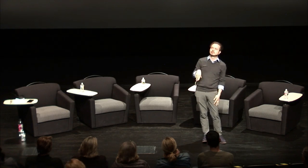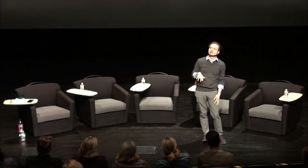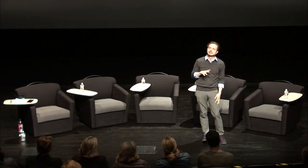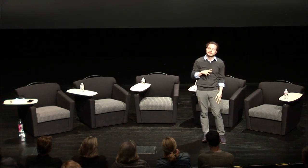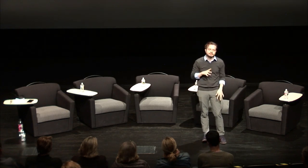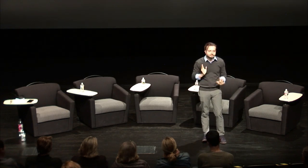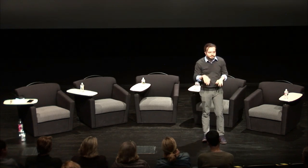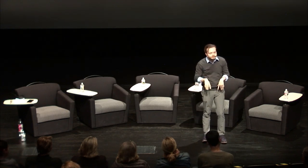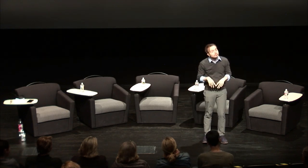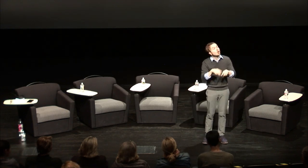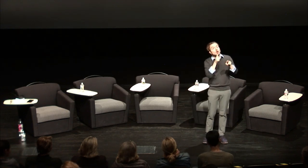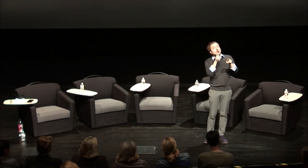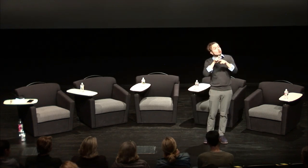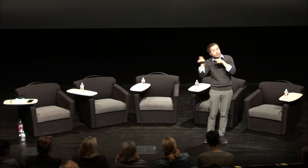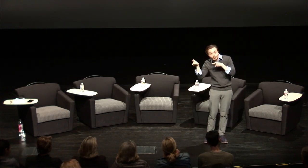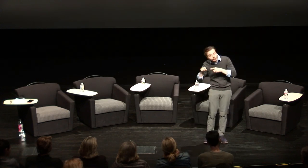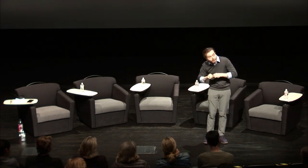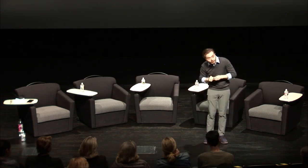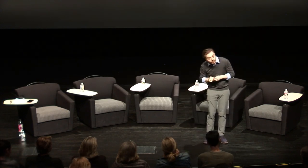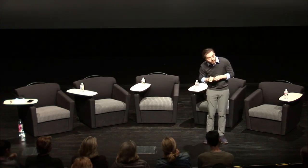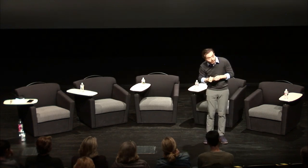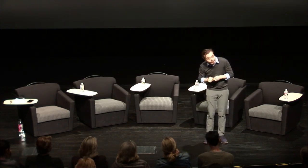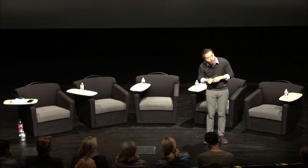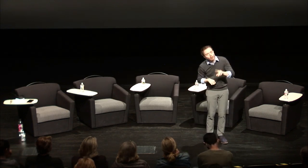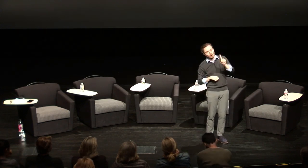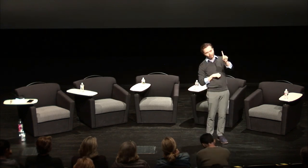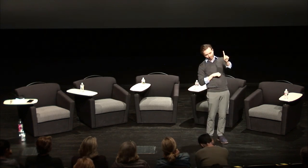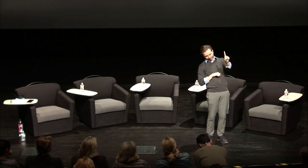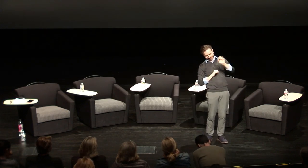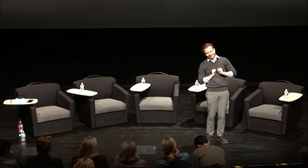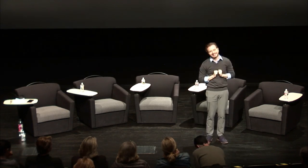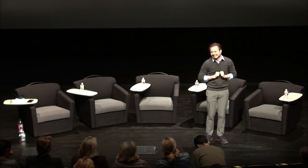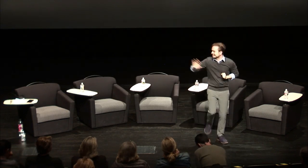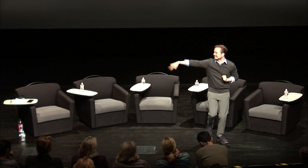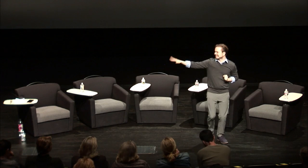whatever who are you calling one moment please